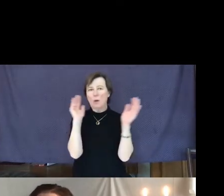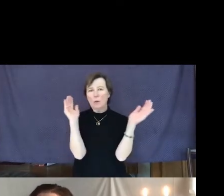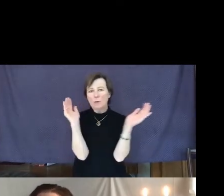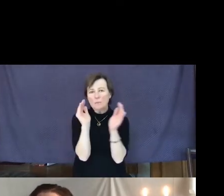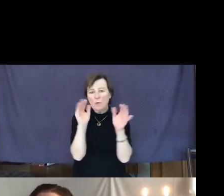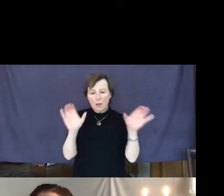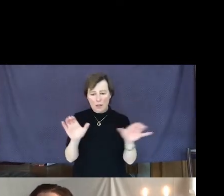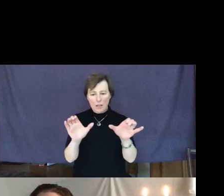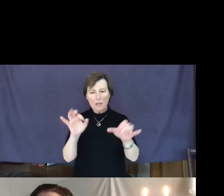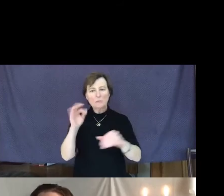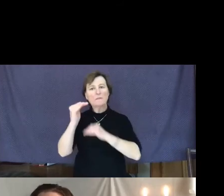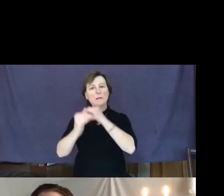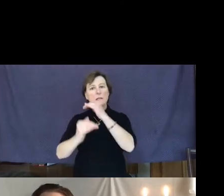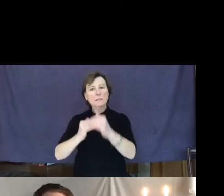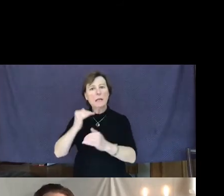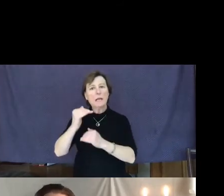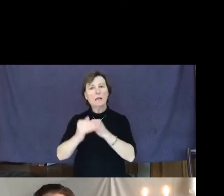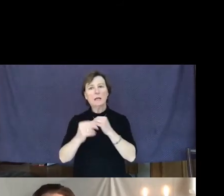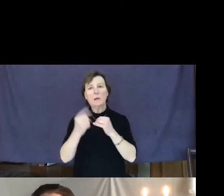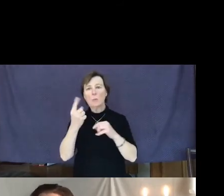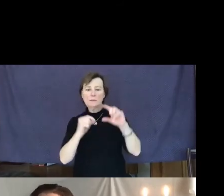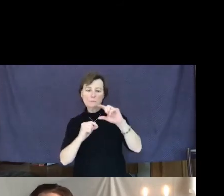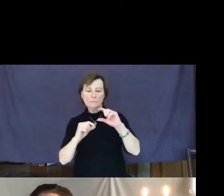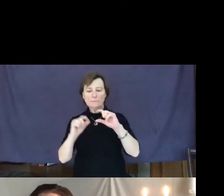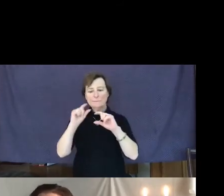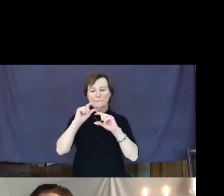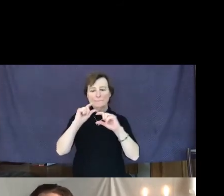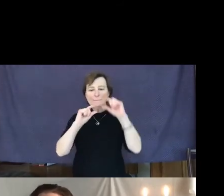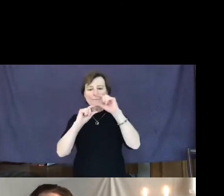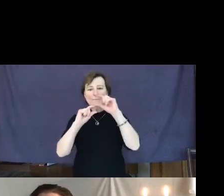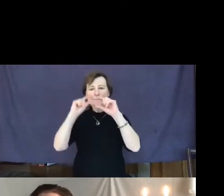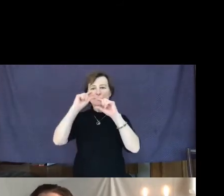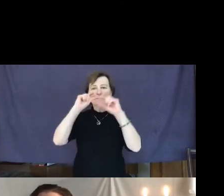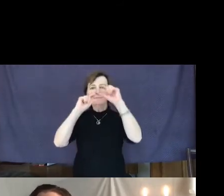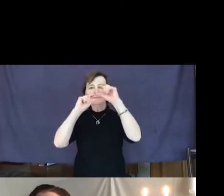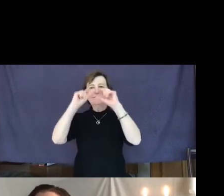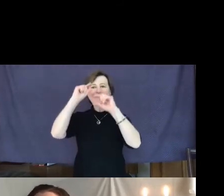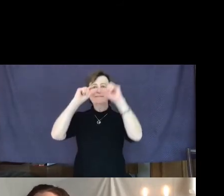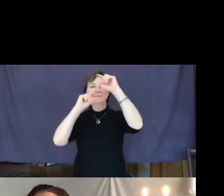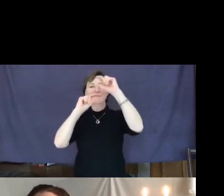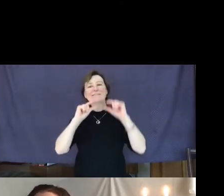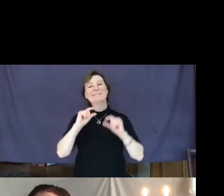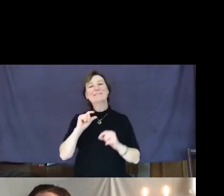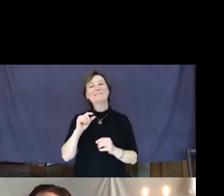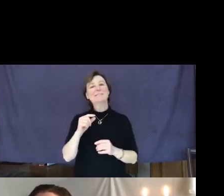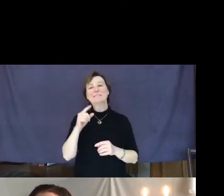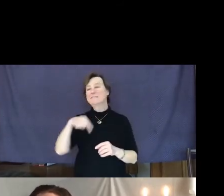one stacked on top of another. One never knows how an act of kindness